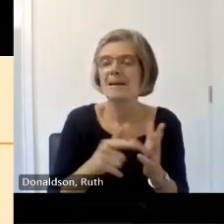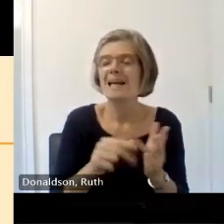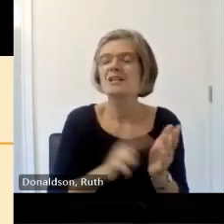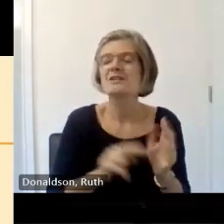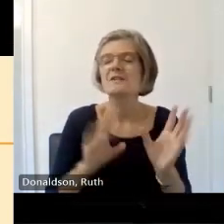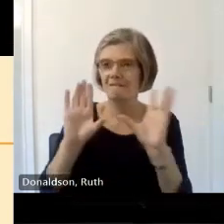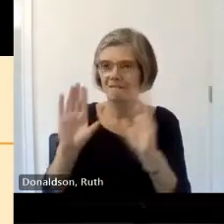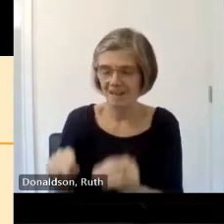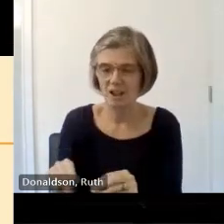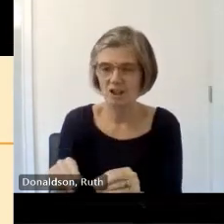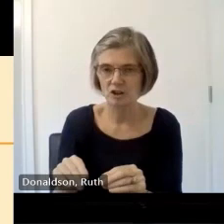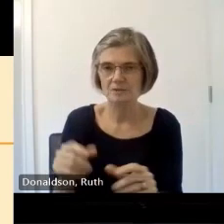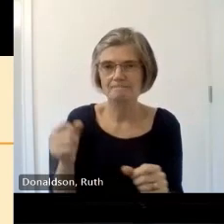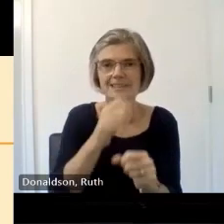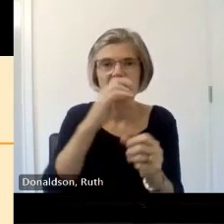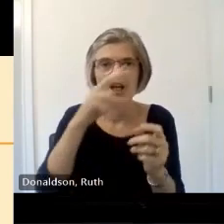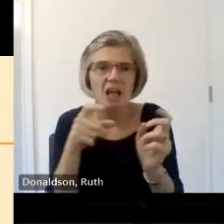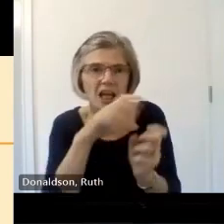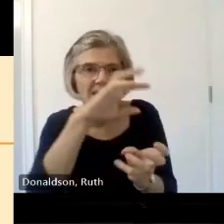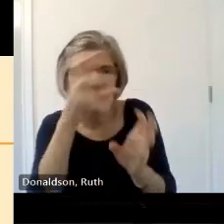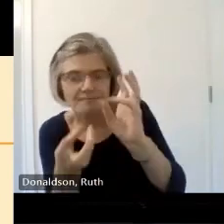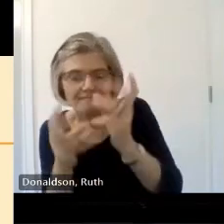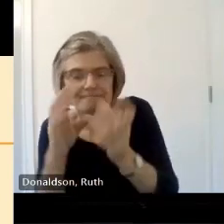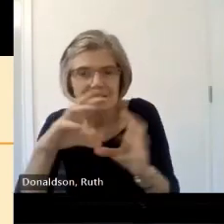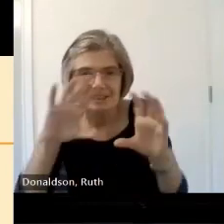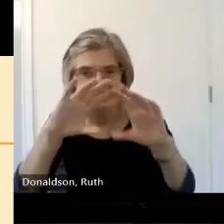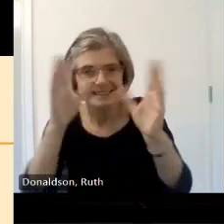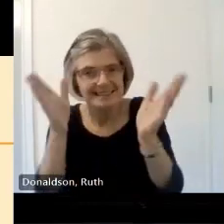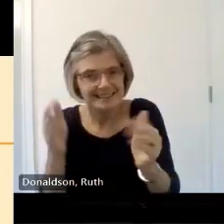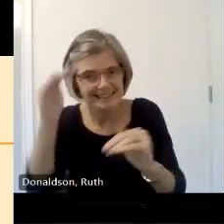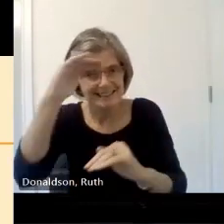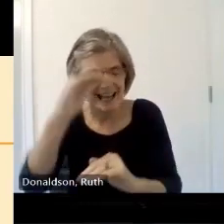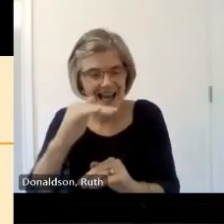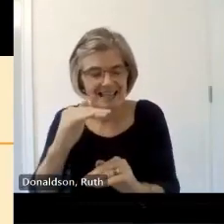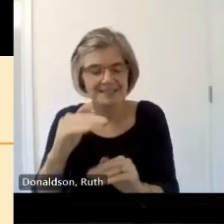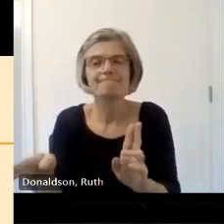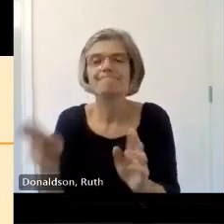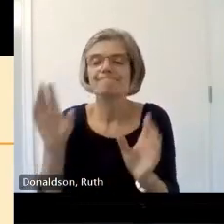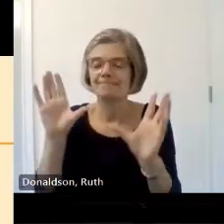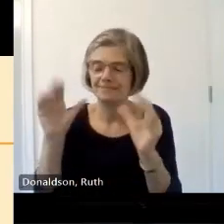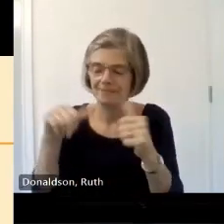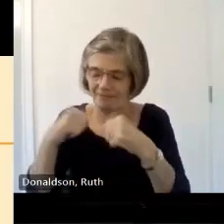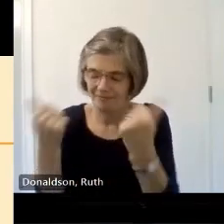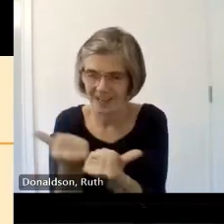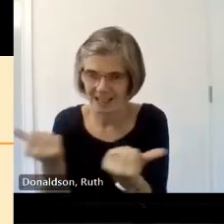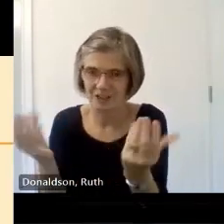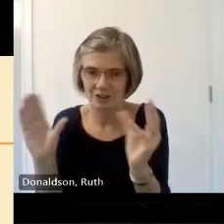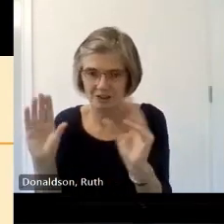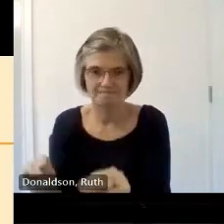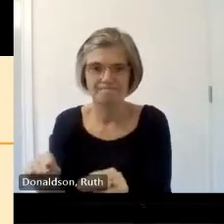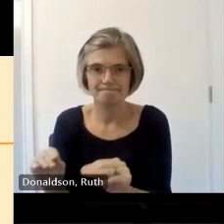that you will see on buildings uh is the mark of the person who cut the stone to fit the space that